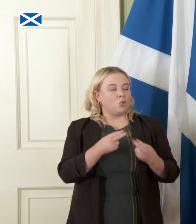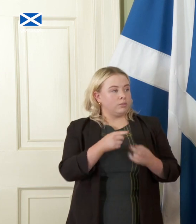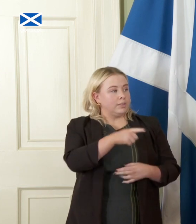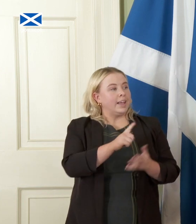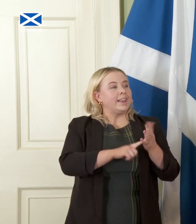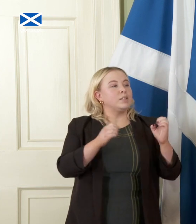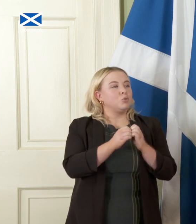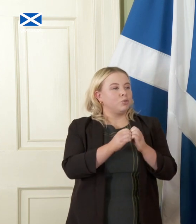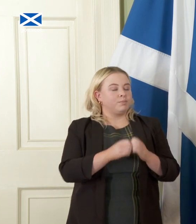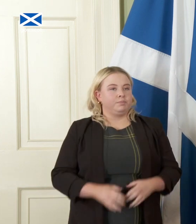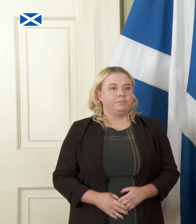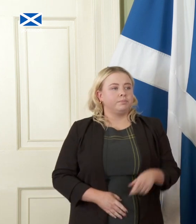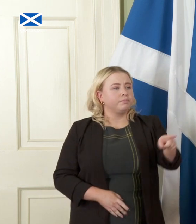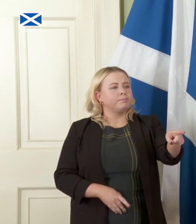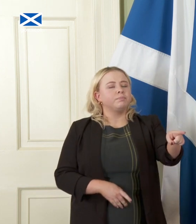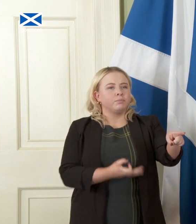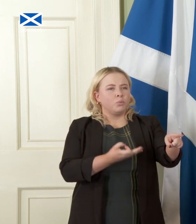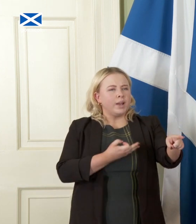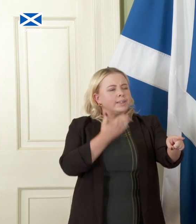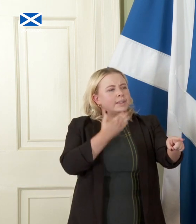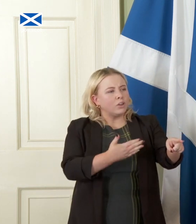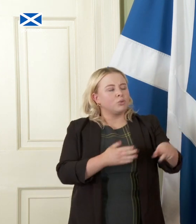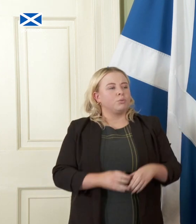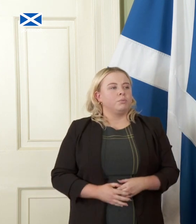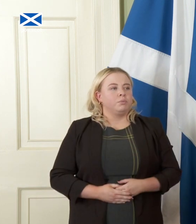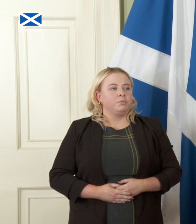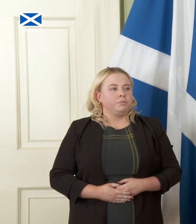Thanks, First Minister. You've obviously set out some of